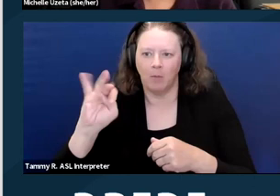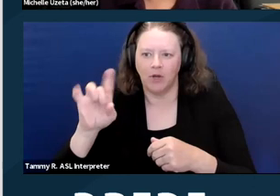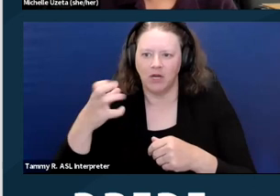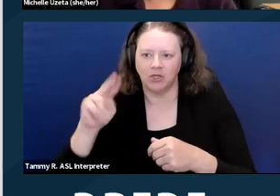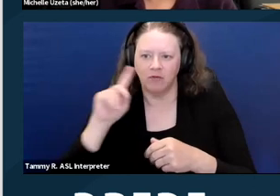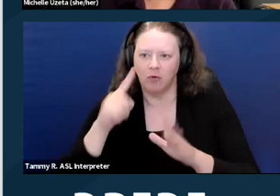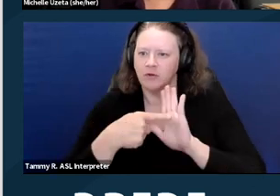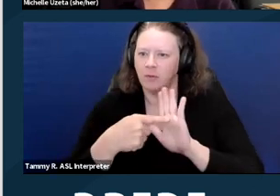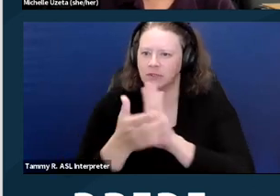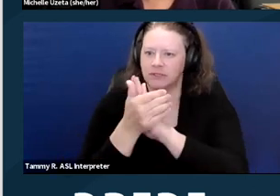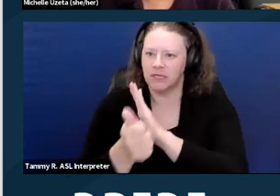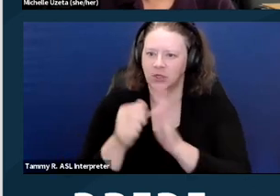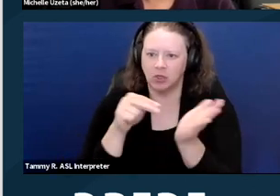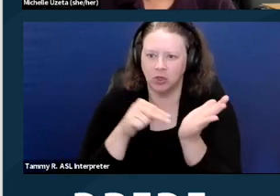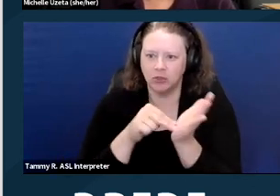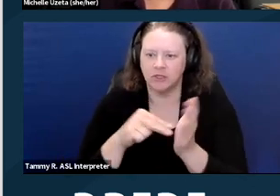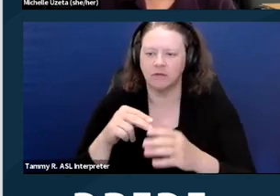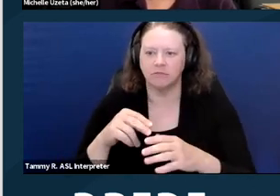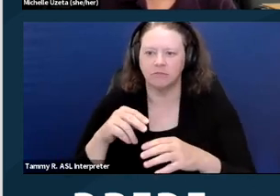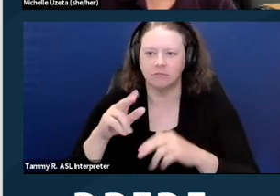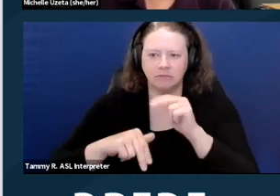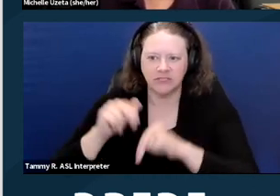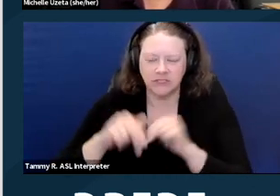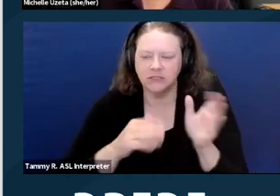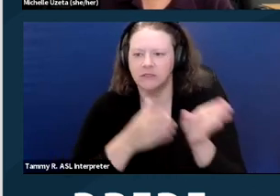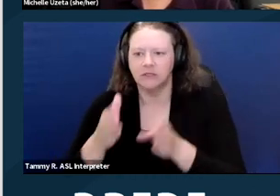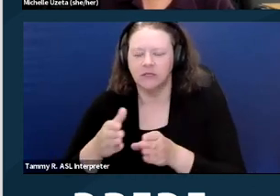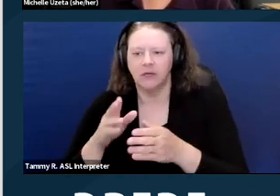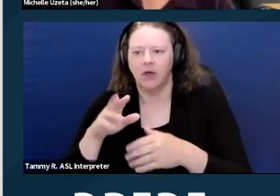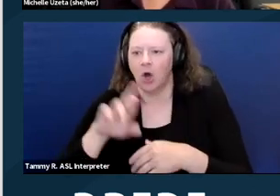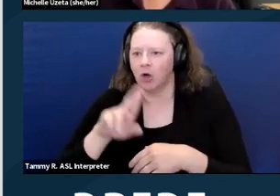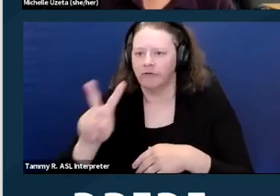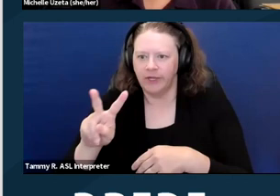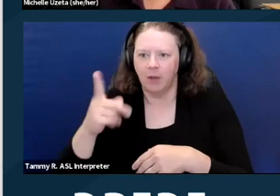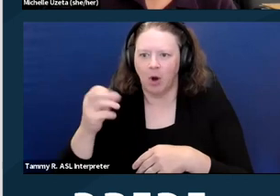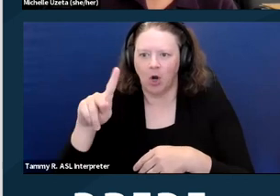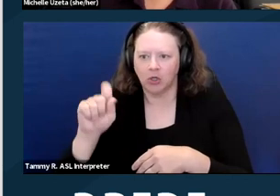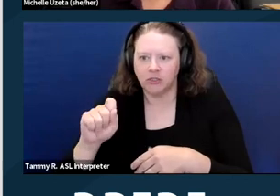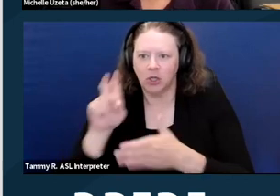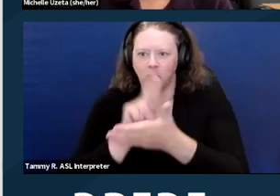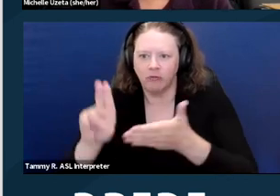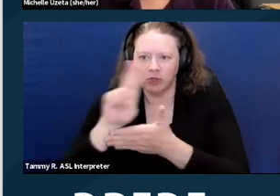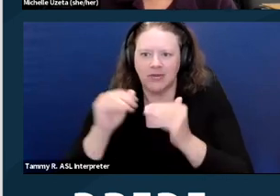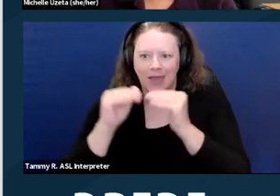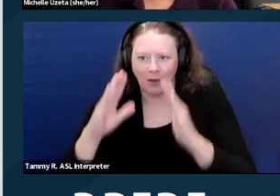or private university housing, RV parks, any kind of place that is open to the general public